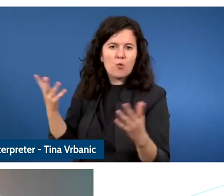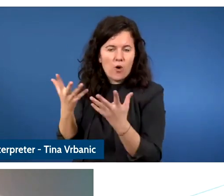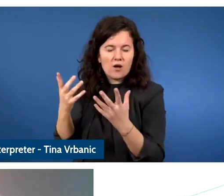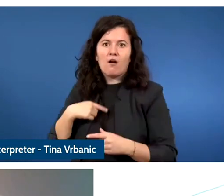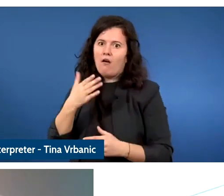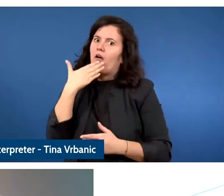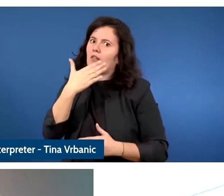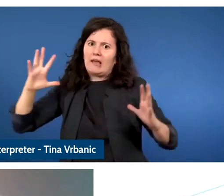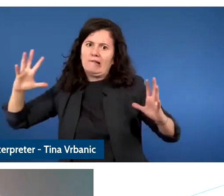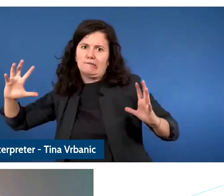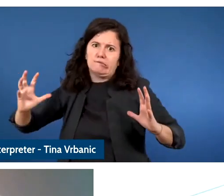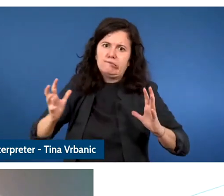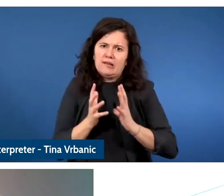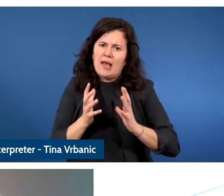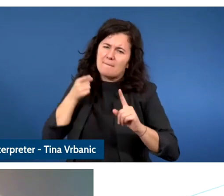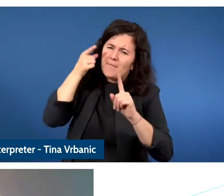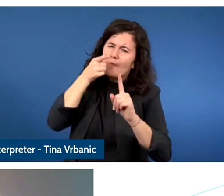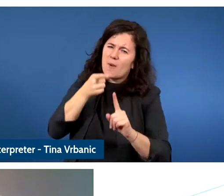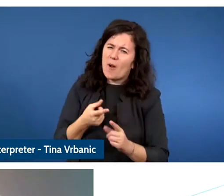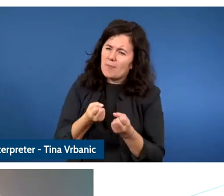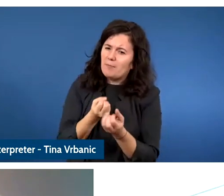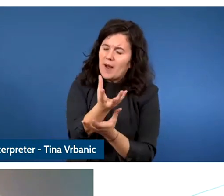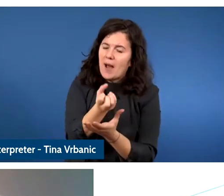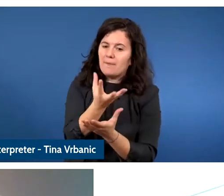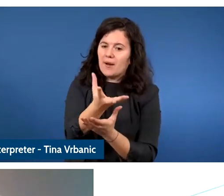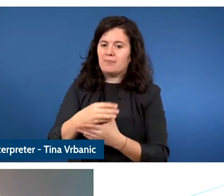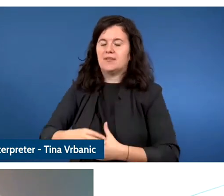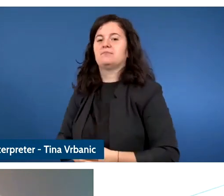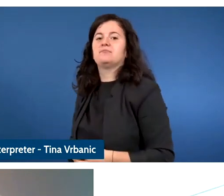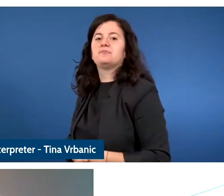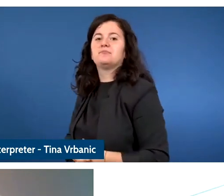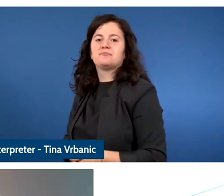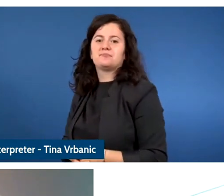We appreciate that if I can we are going to take a couple of minutes we have a